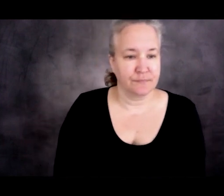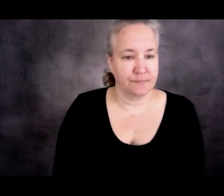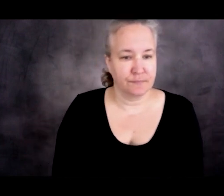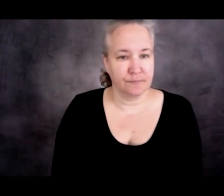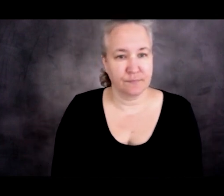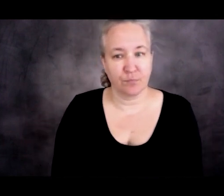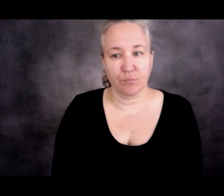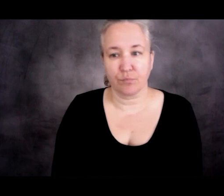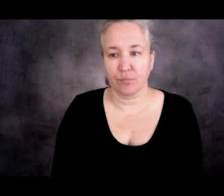Hi.